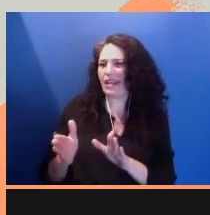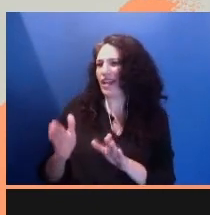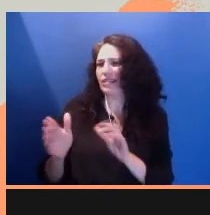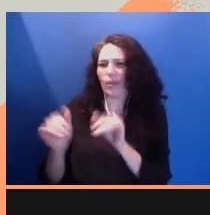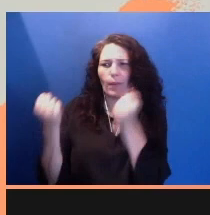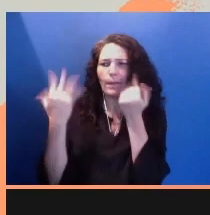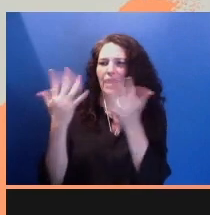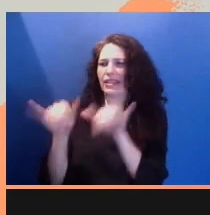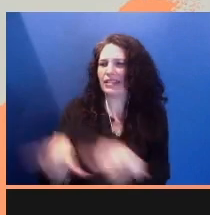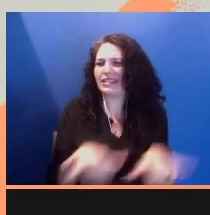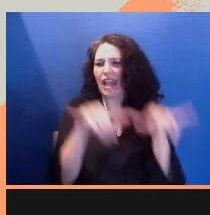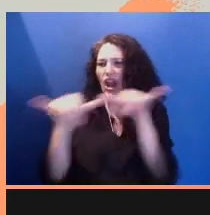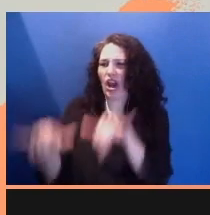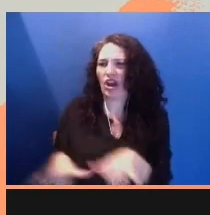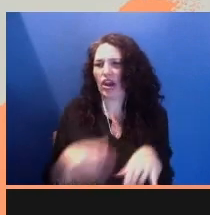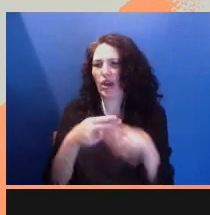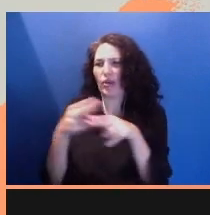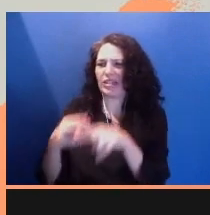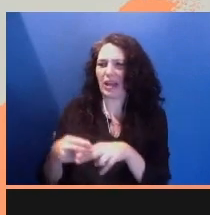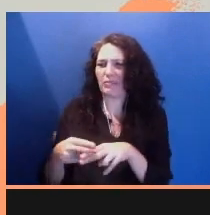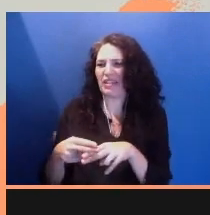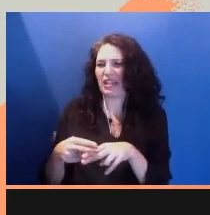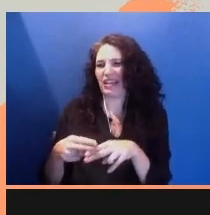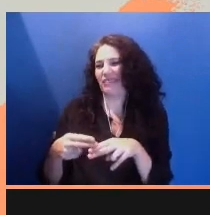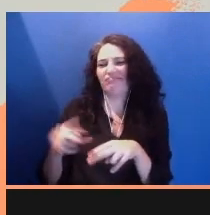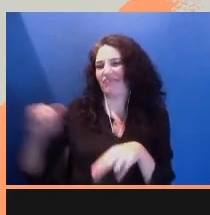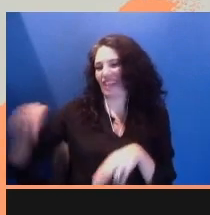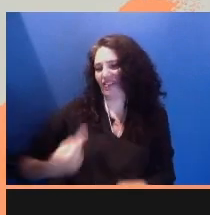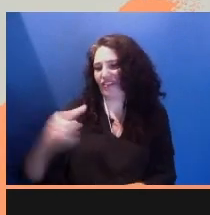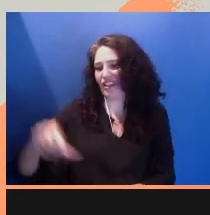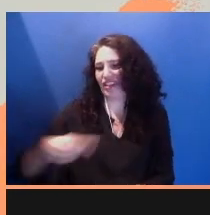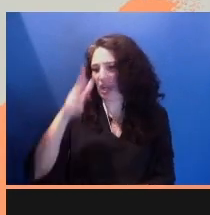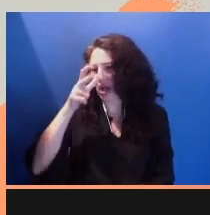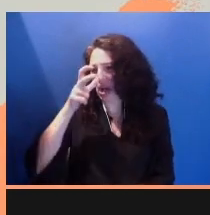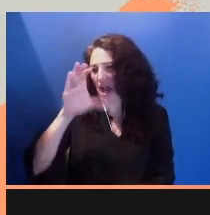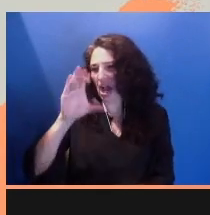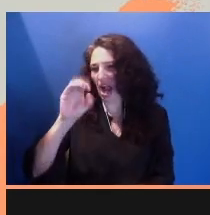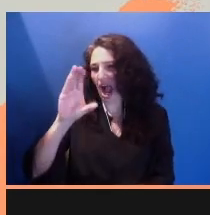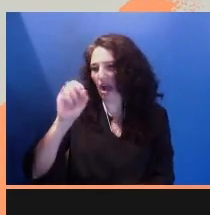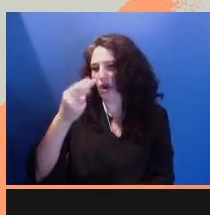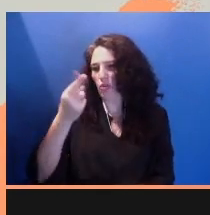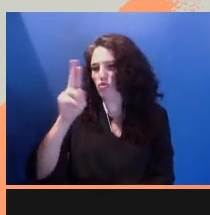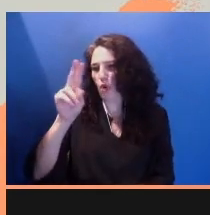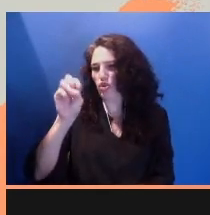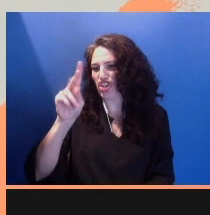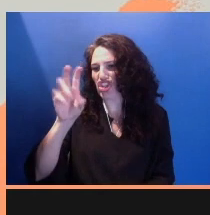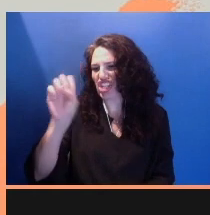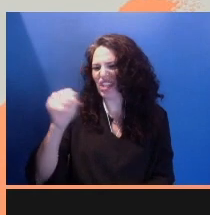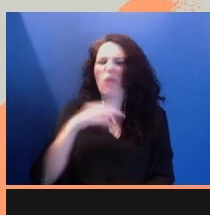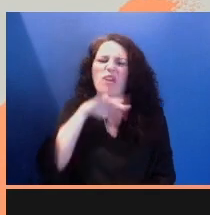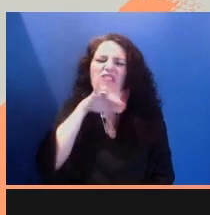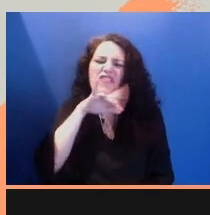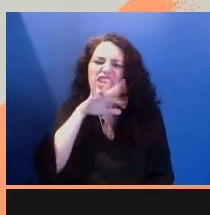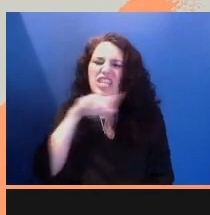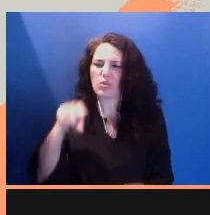in sick terms like cockroaches, that we are filthy, that we will infest this country. Sometimes we're labeled animals.